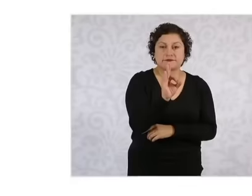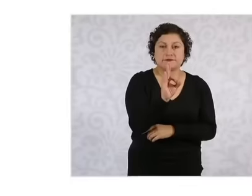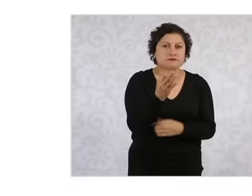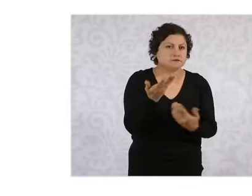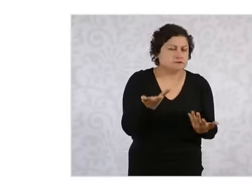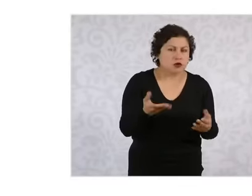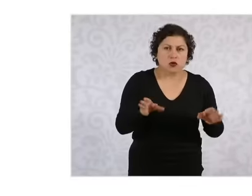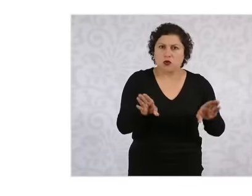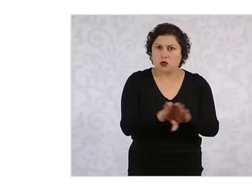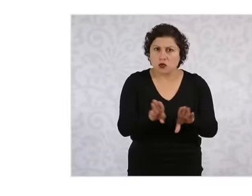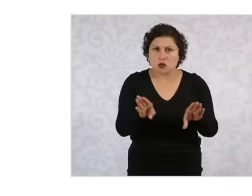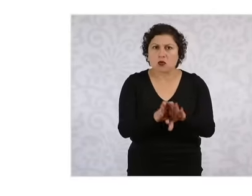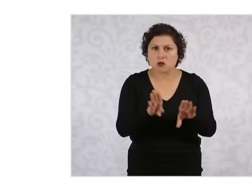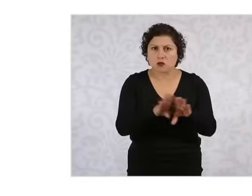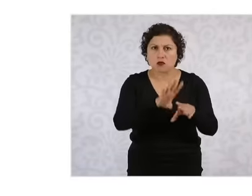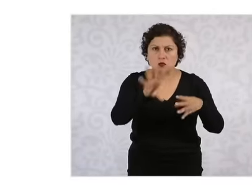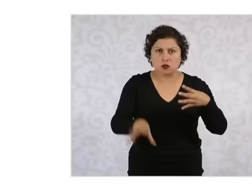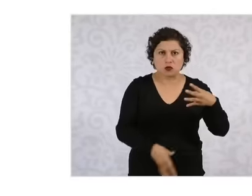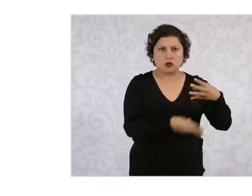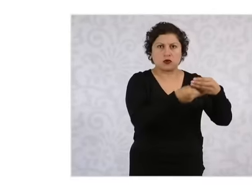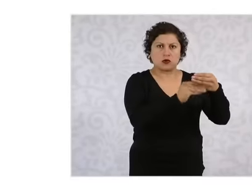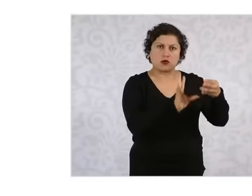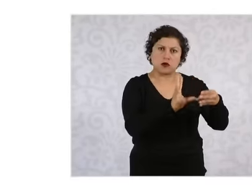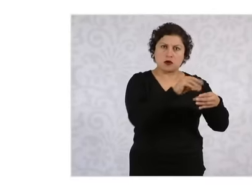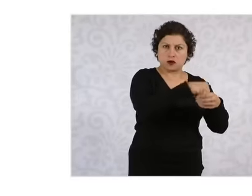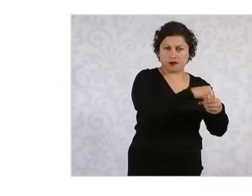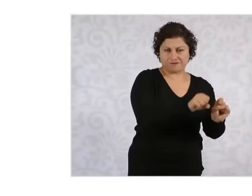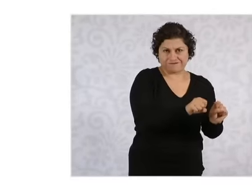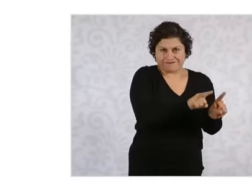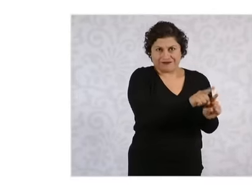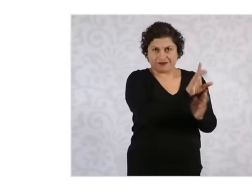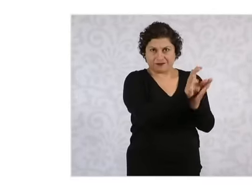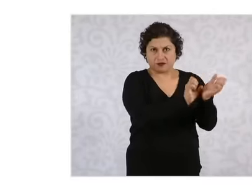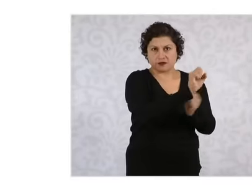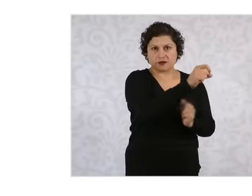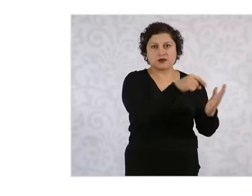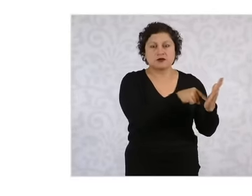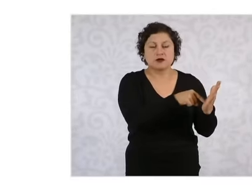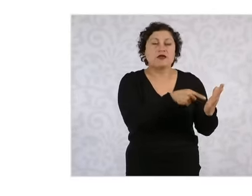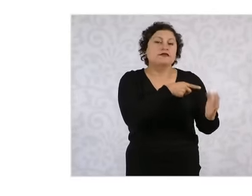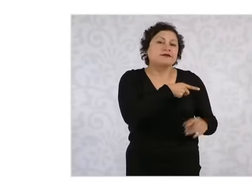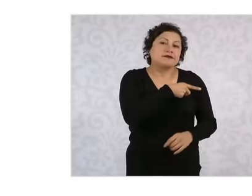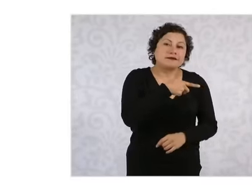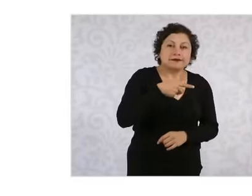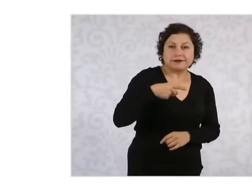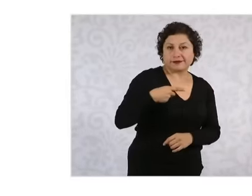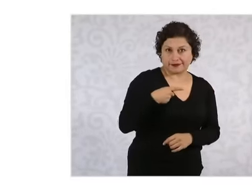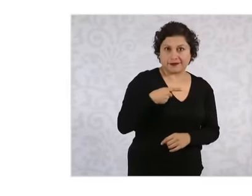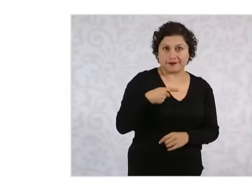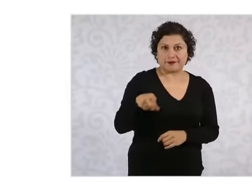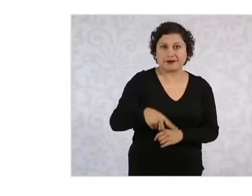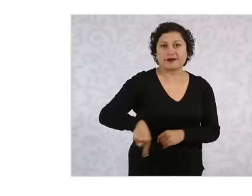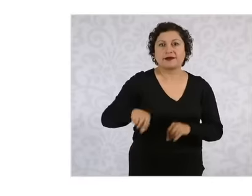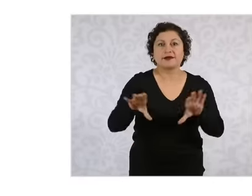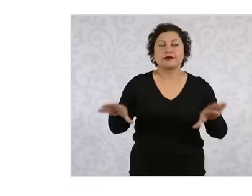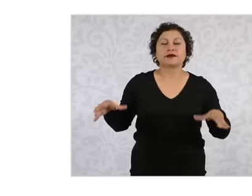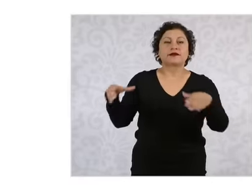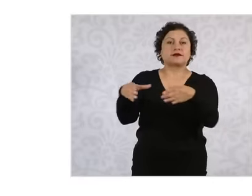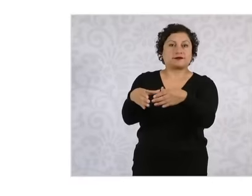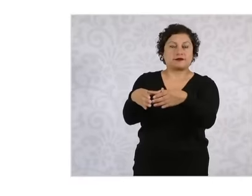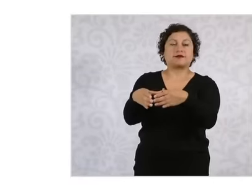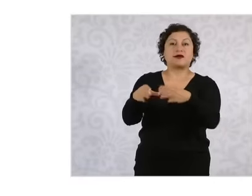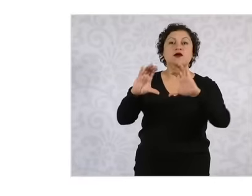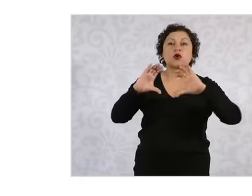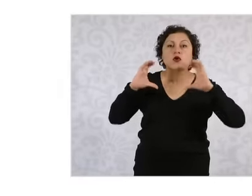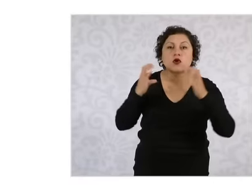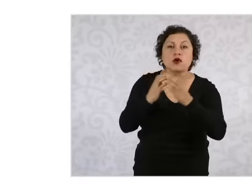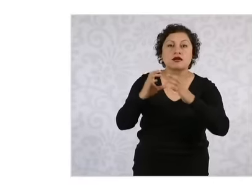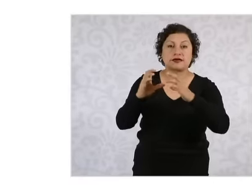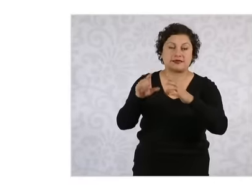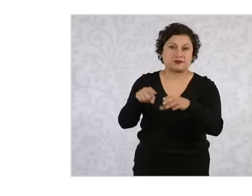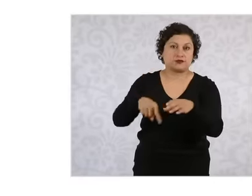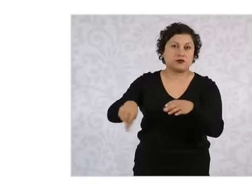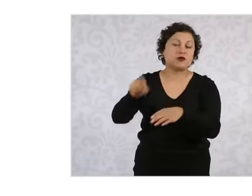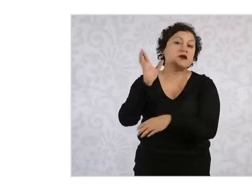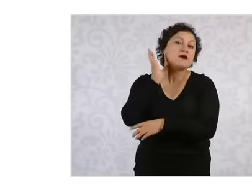become part of it, it is required that the Congress of the Union, by the vote of